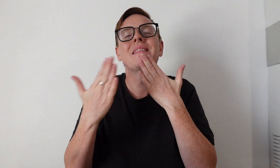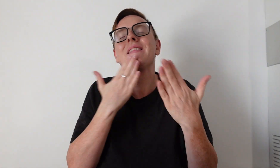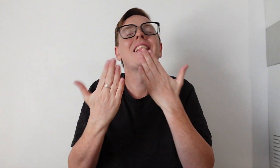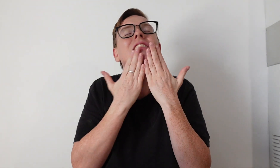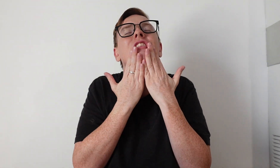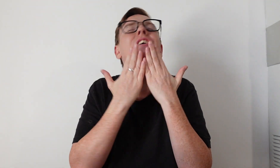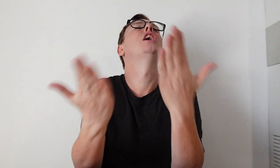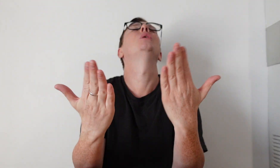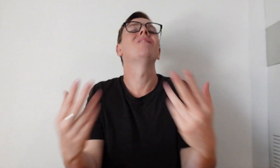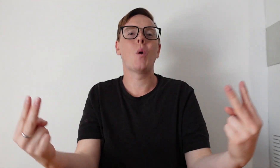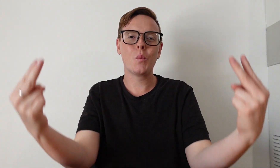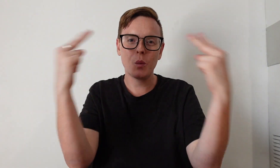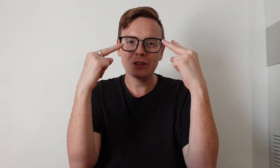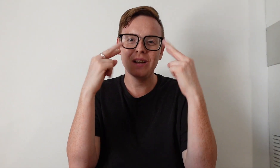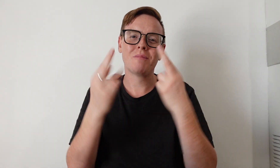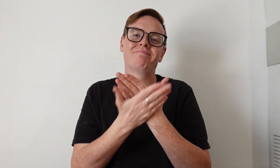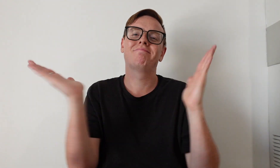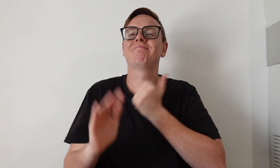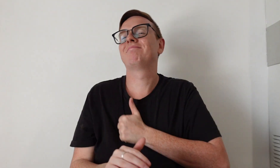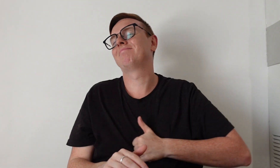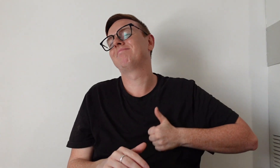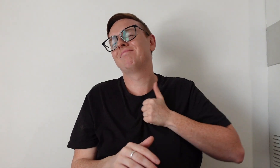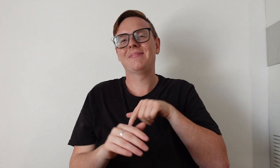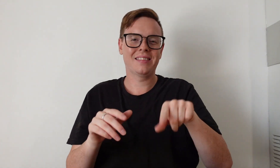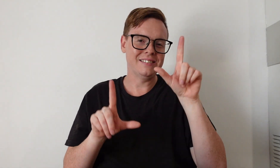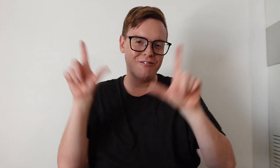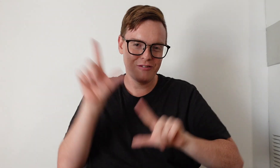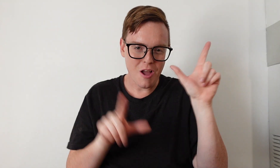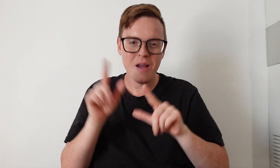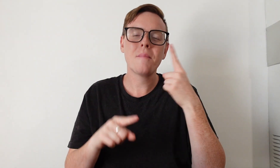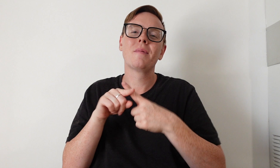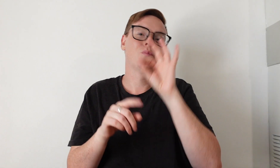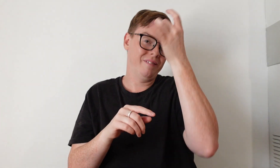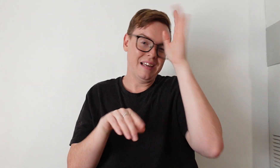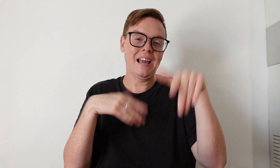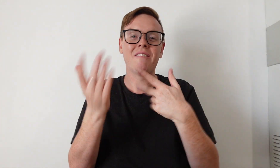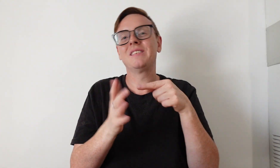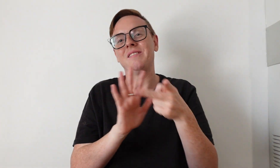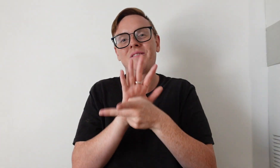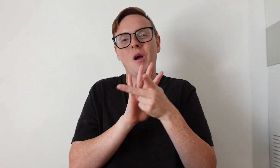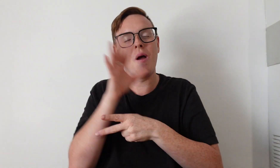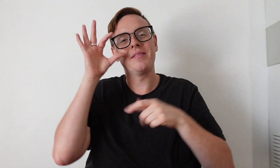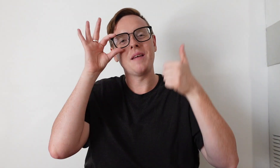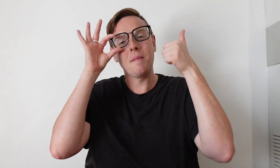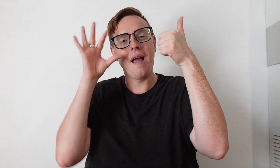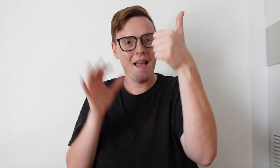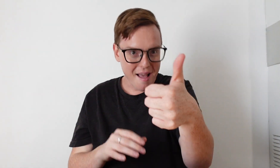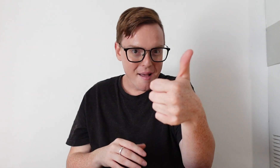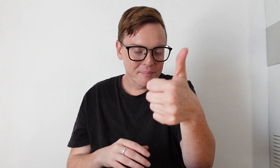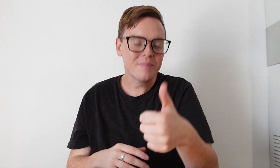Thank you for watching. I hope you guys enjoy this vlog.Don't forget give this video a thumb up.